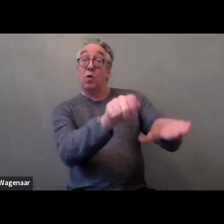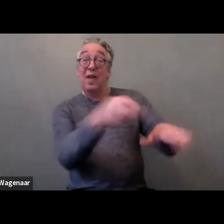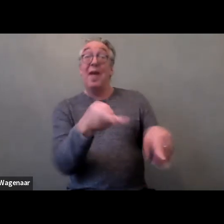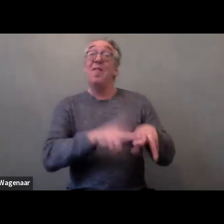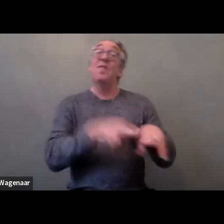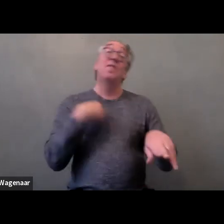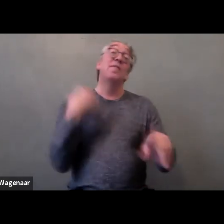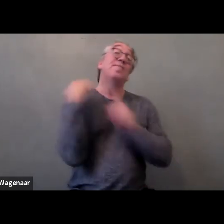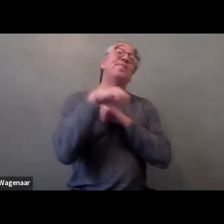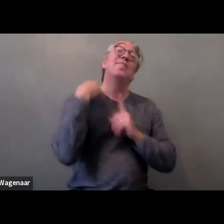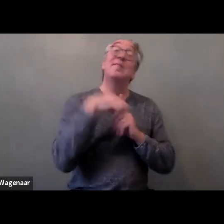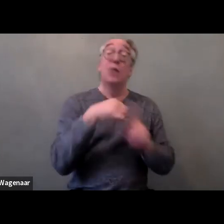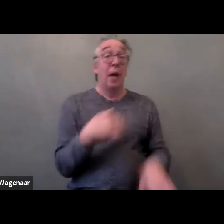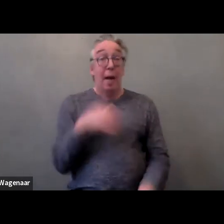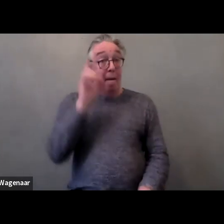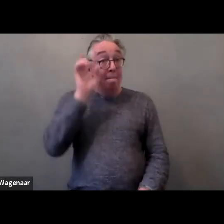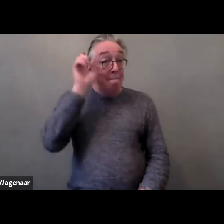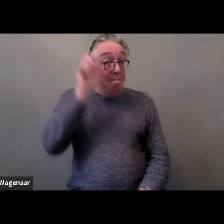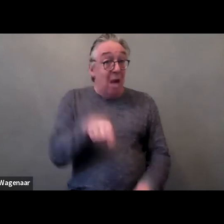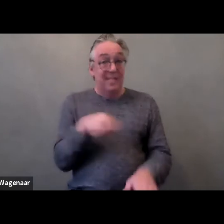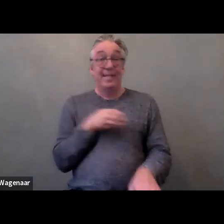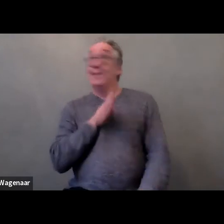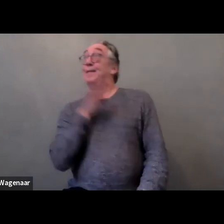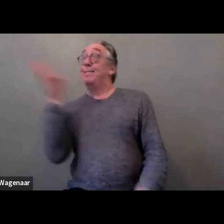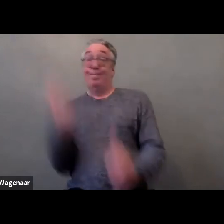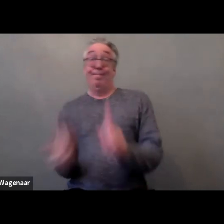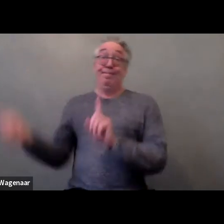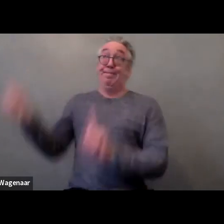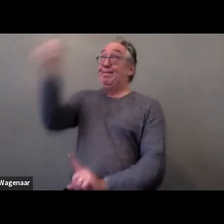Because they have to use an intermediary person, a tutor,